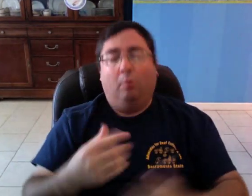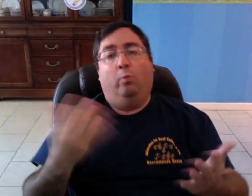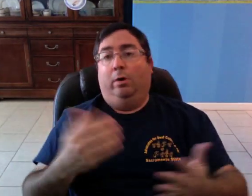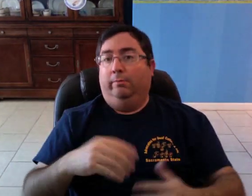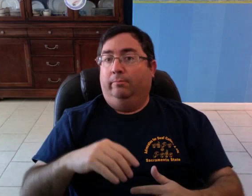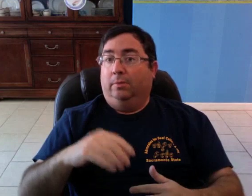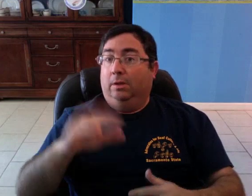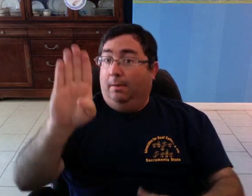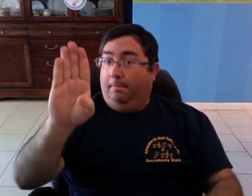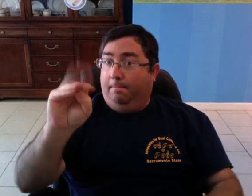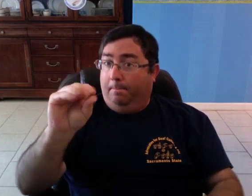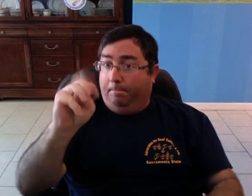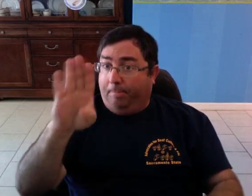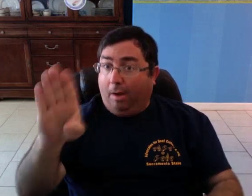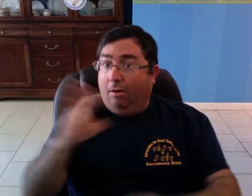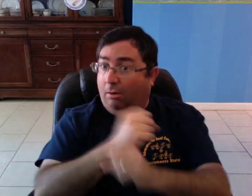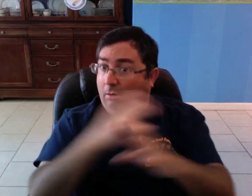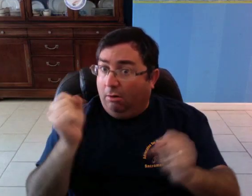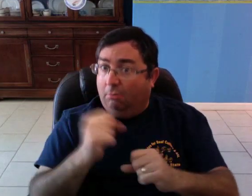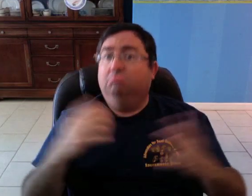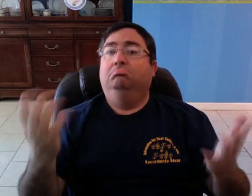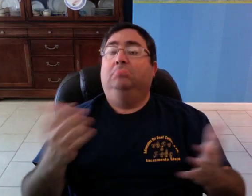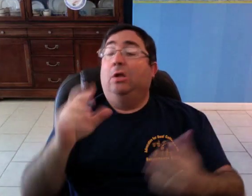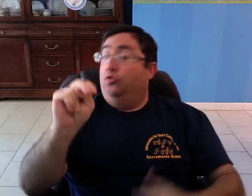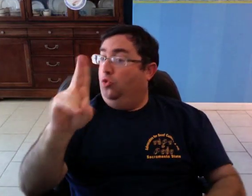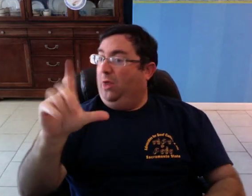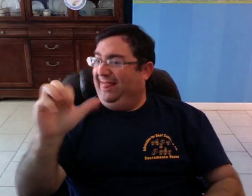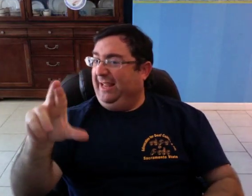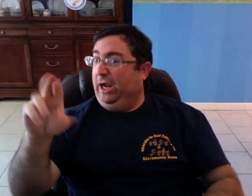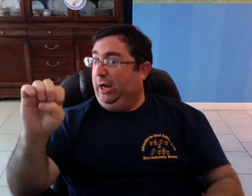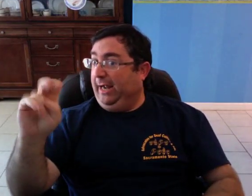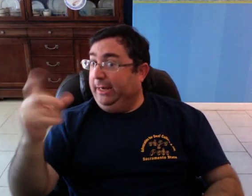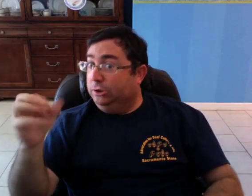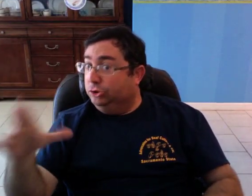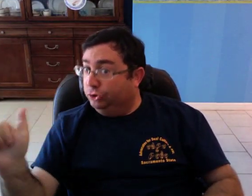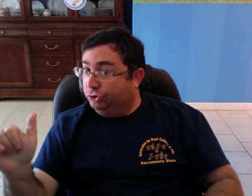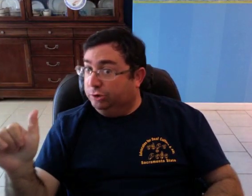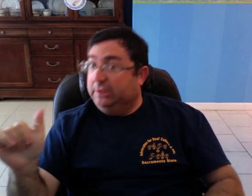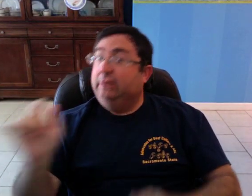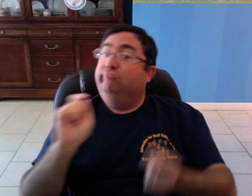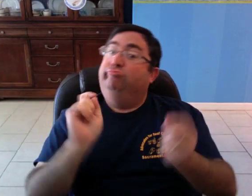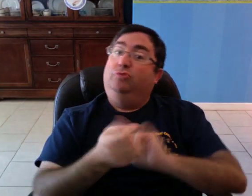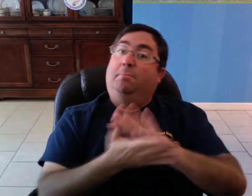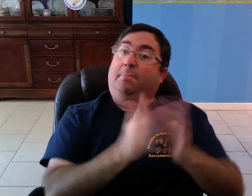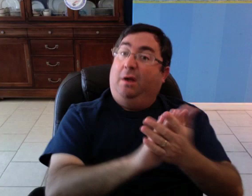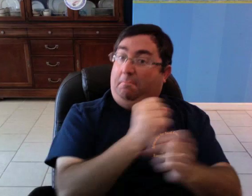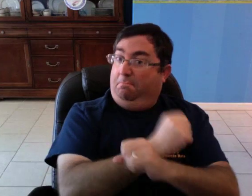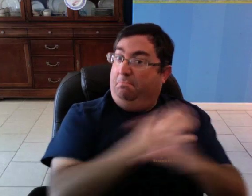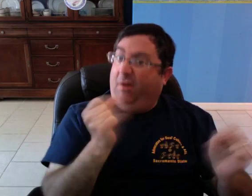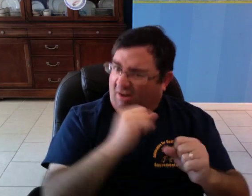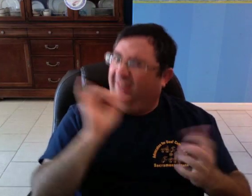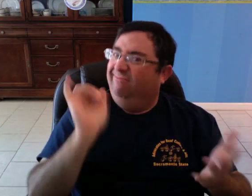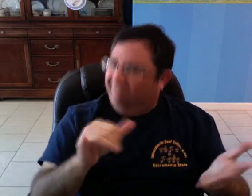or nuclear energy used to make atomic bombs,